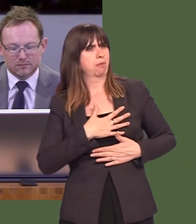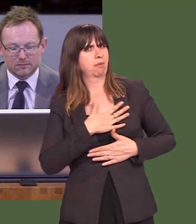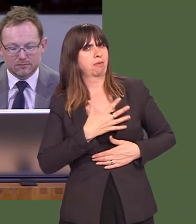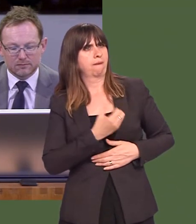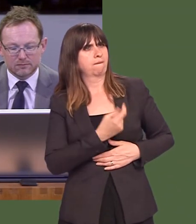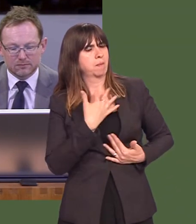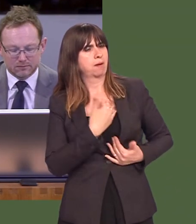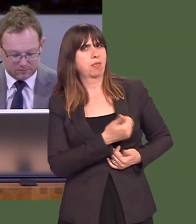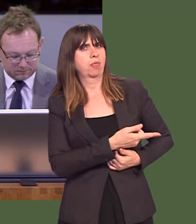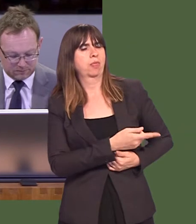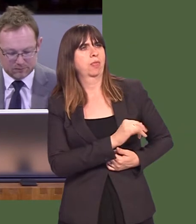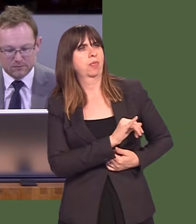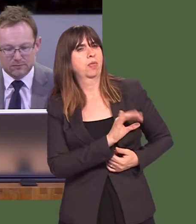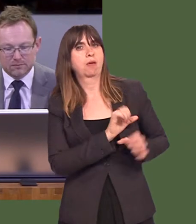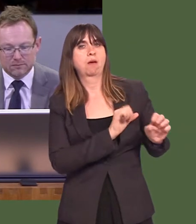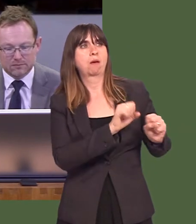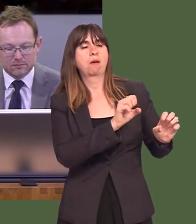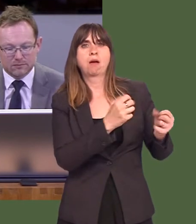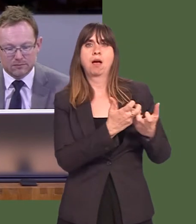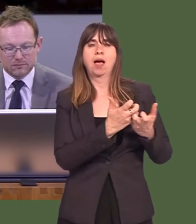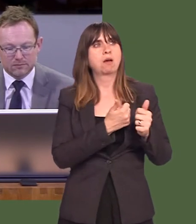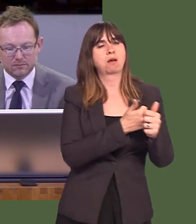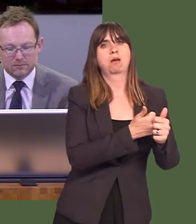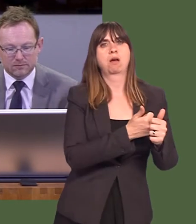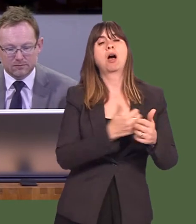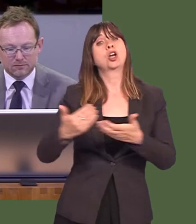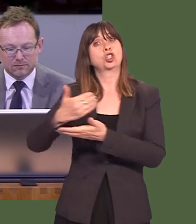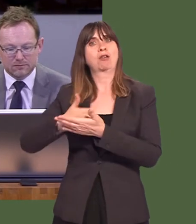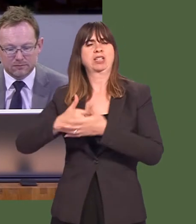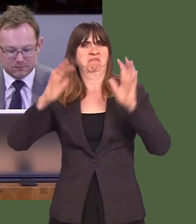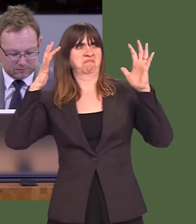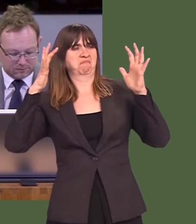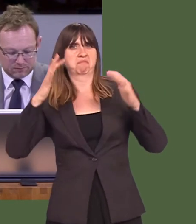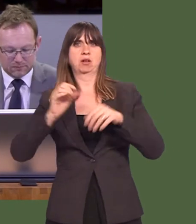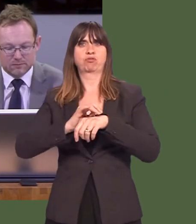issue, and this policy has been very well received by charities and professionals especially,